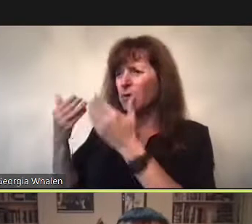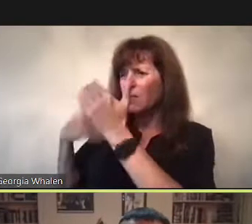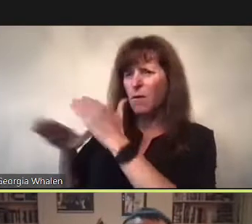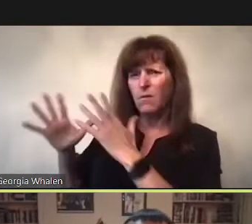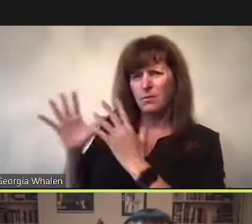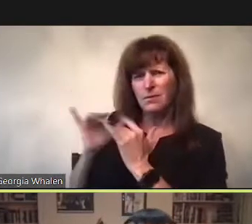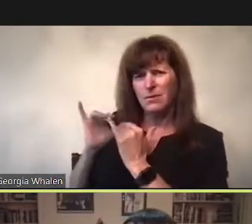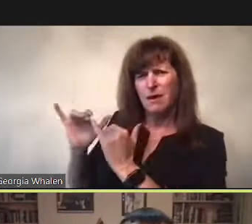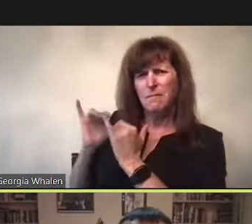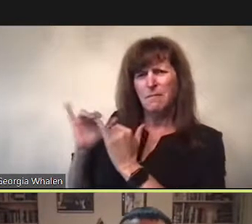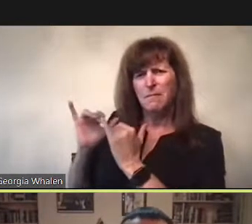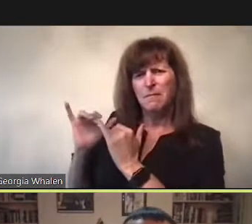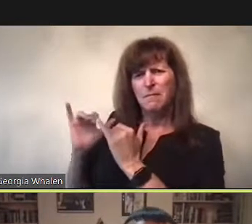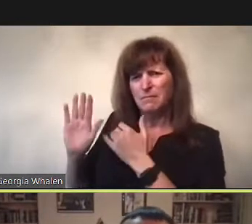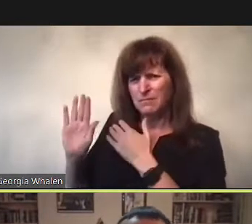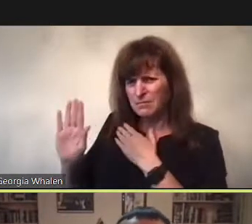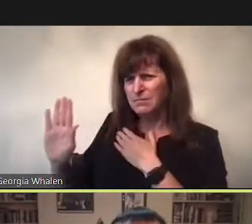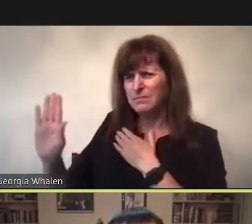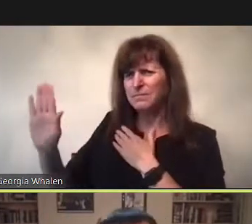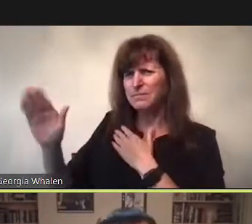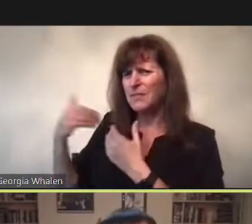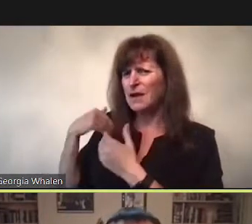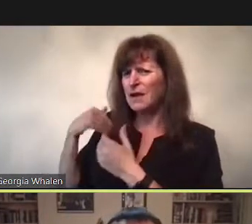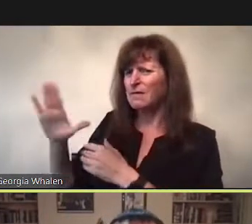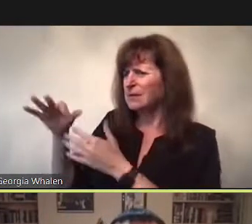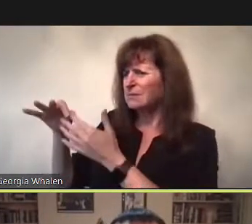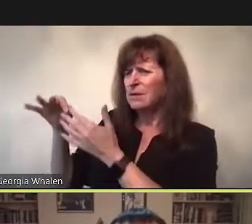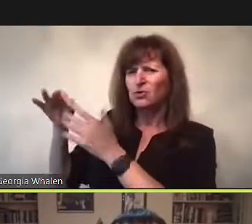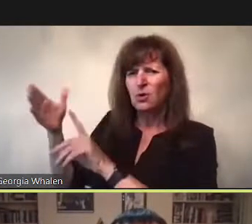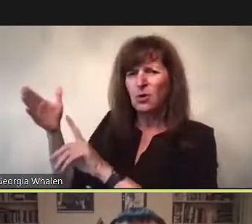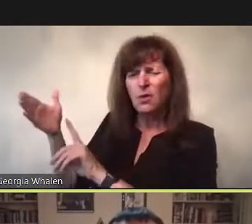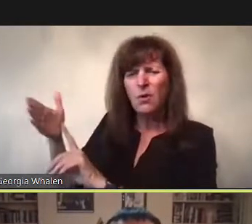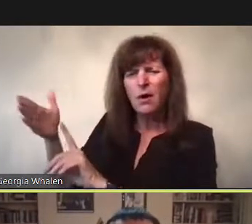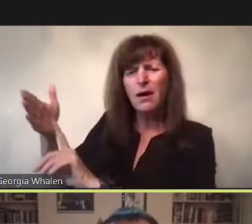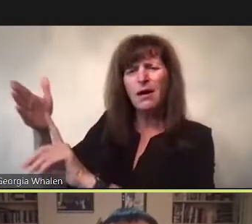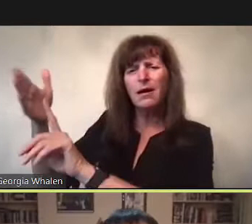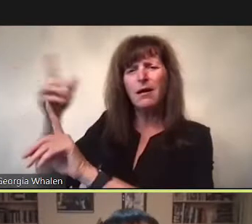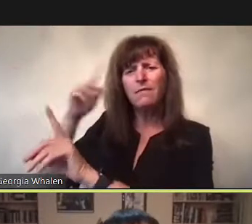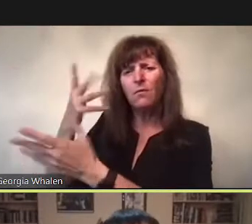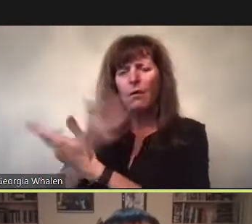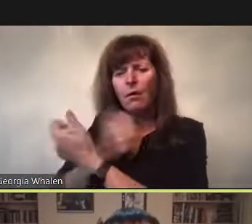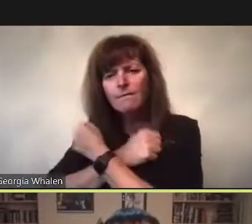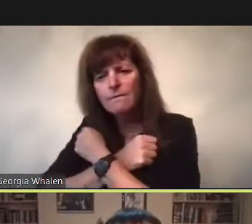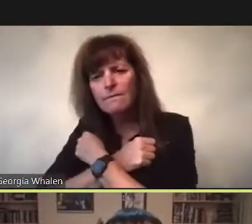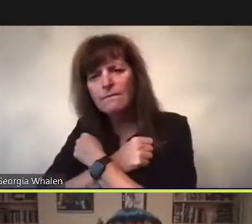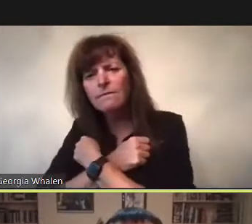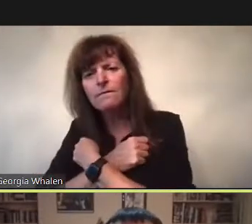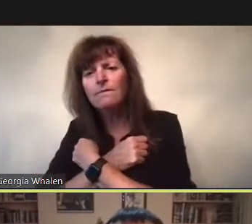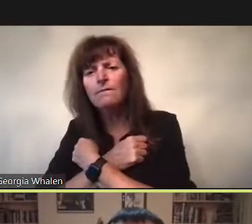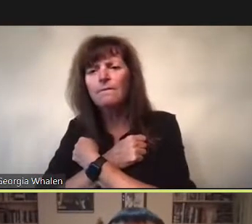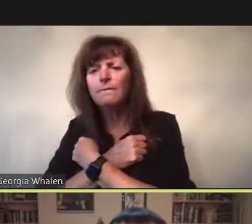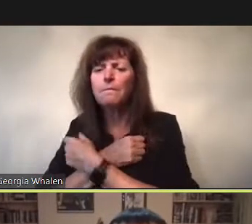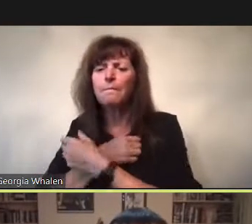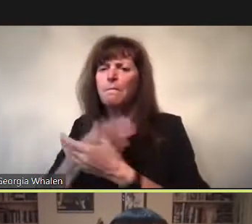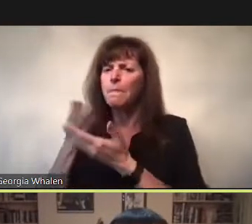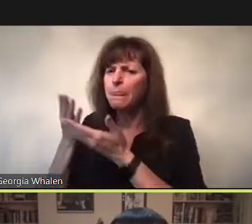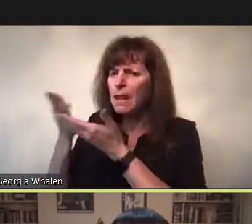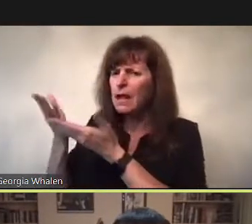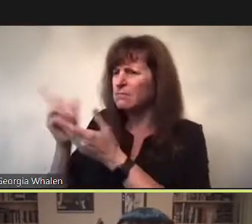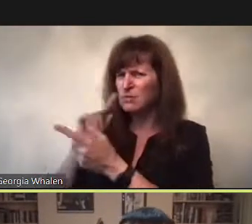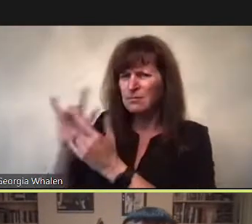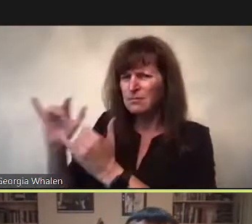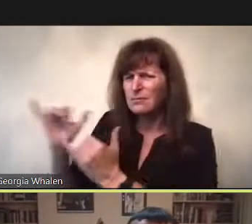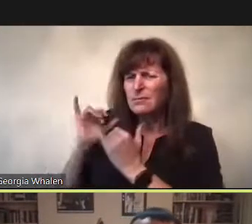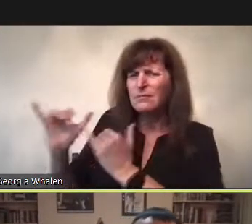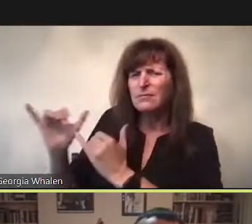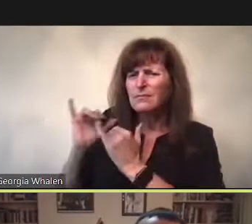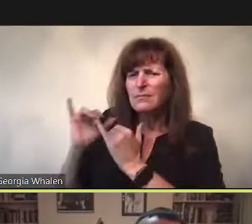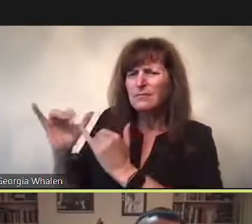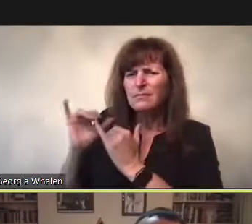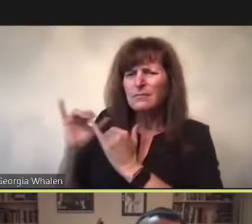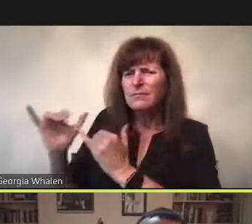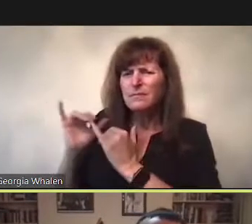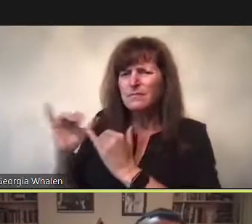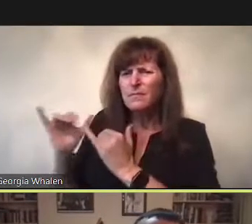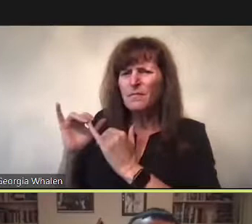that will cover his ears and valiant heart,